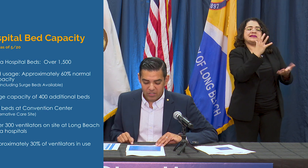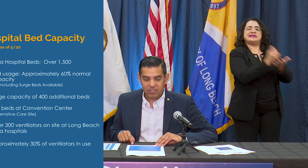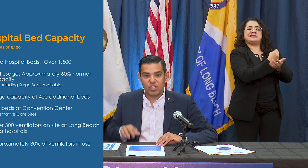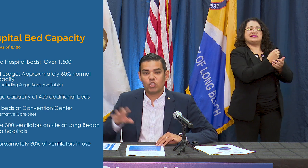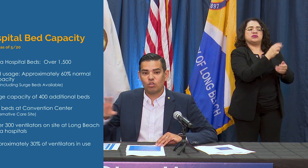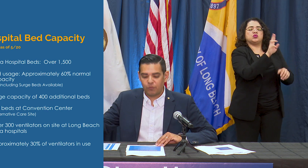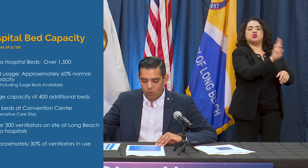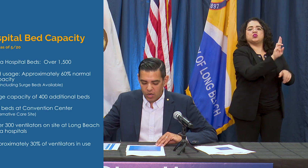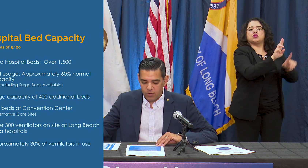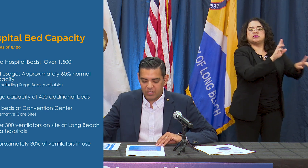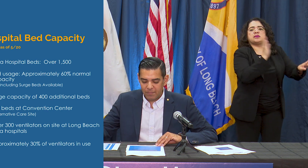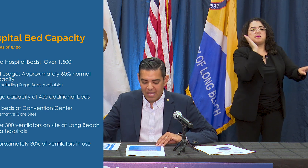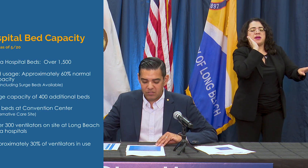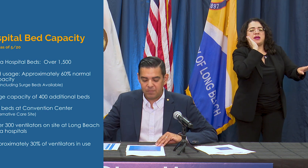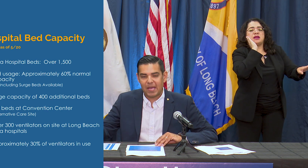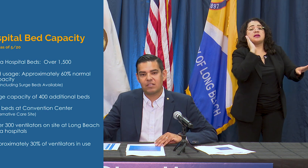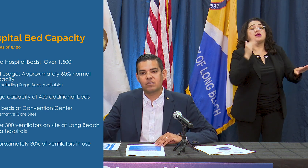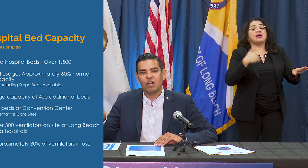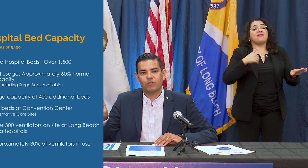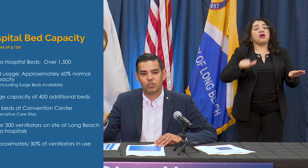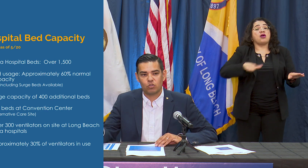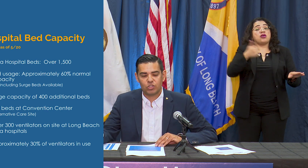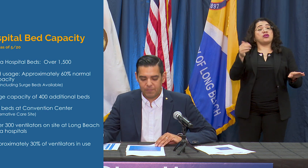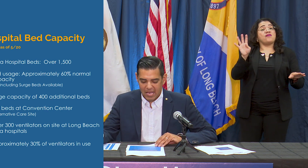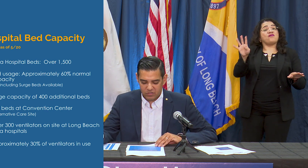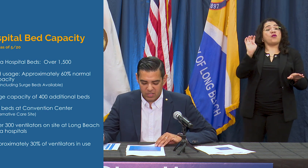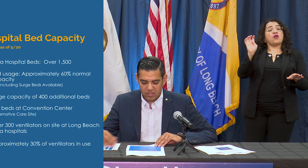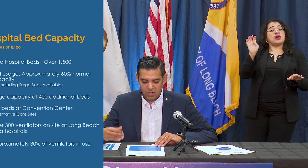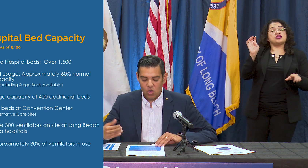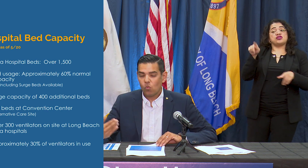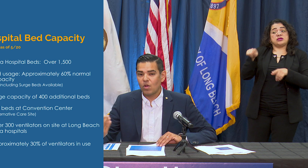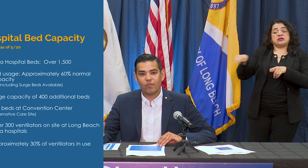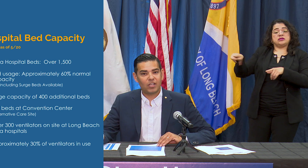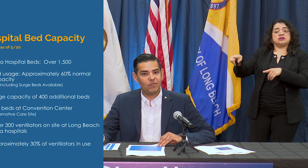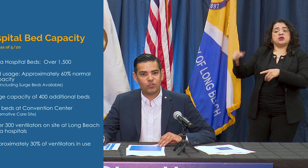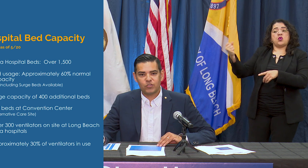an additional 400 capacity beds for surge capacity, we have our convention